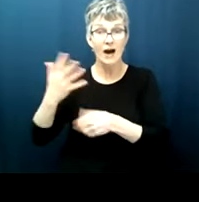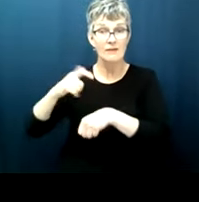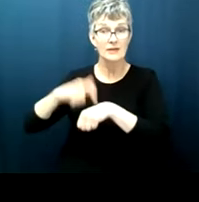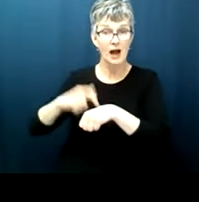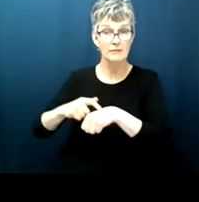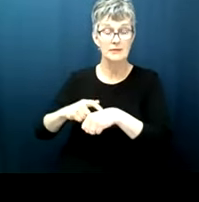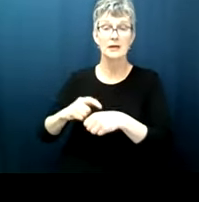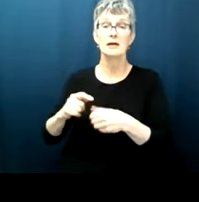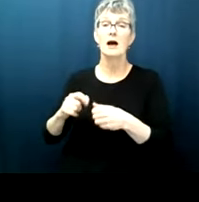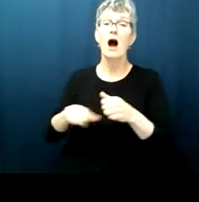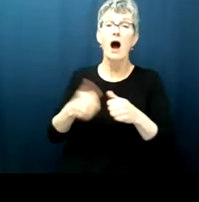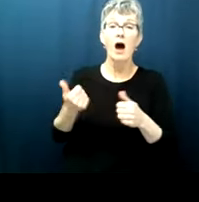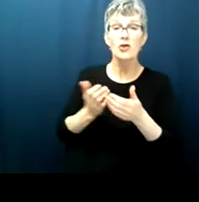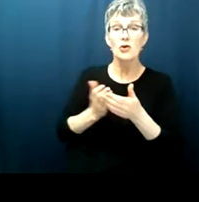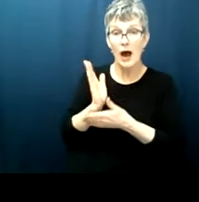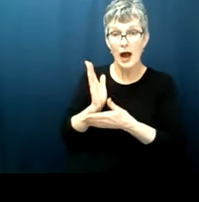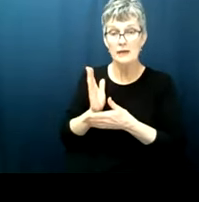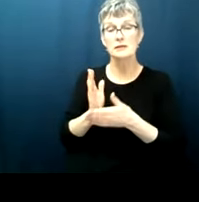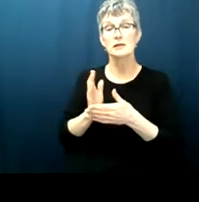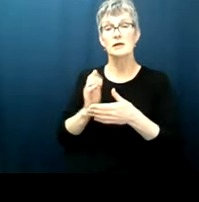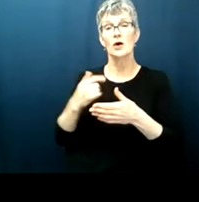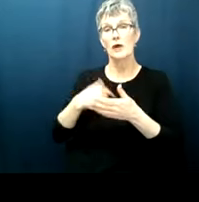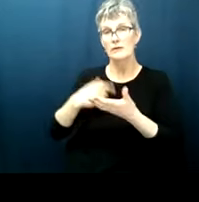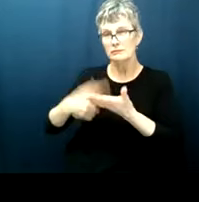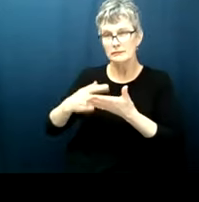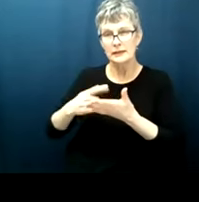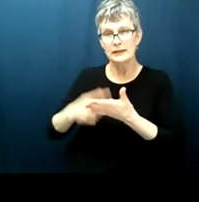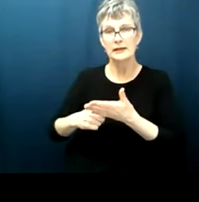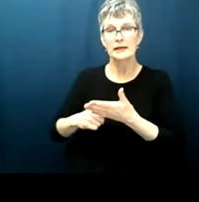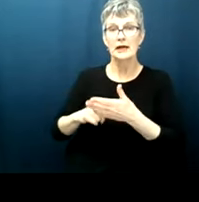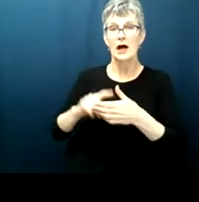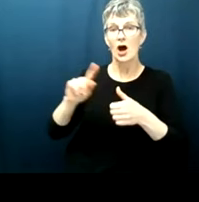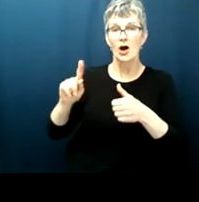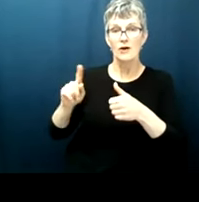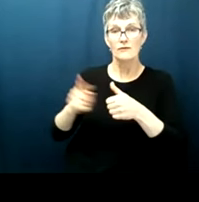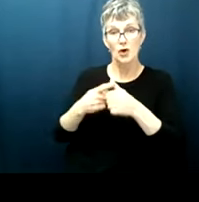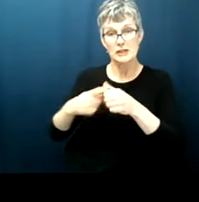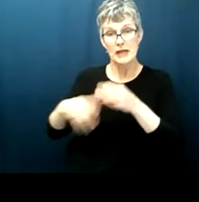second amendment the fourth or fifth in criminal cases really are just there the ones but because